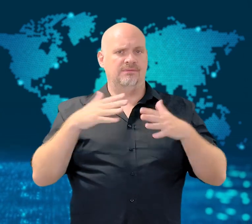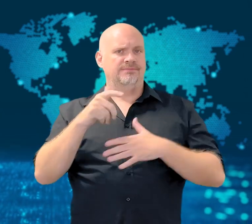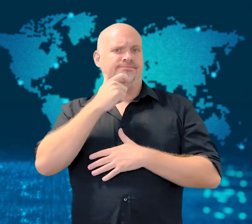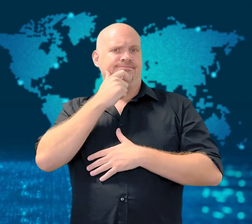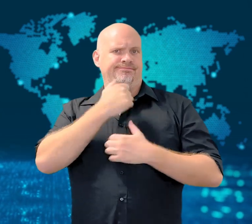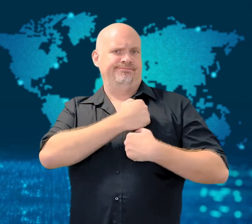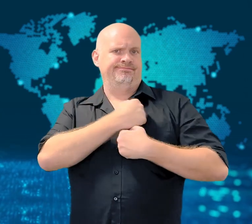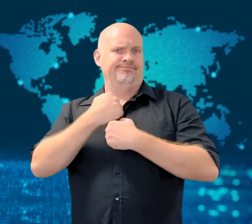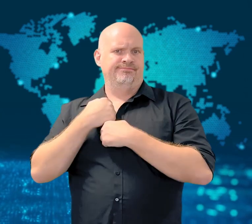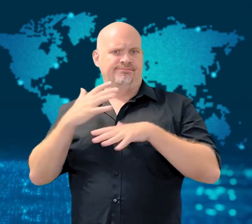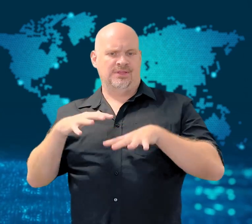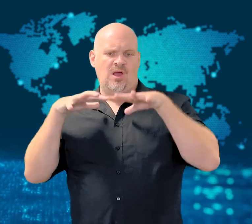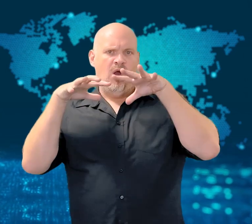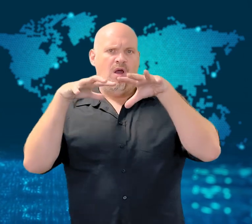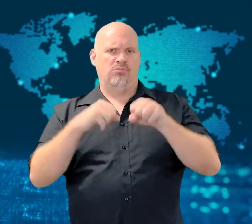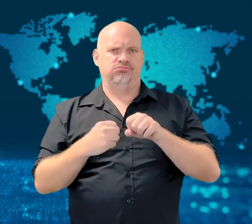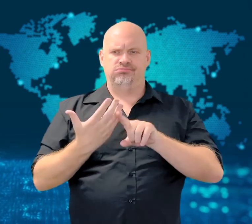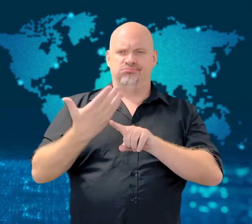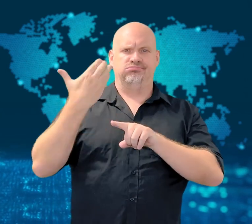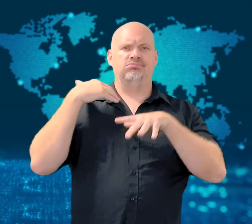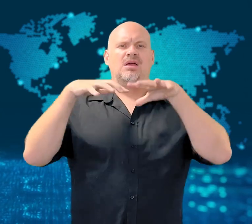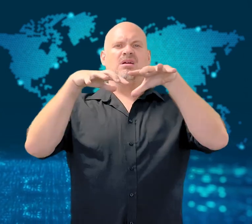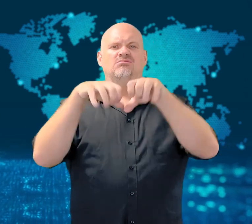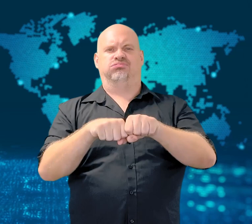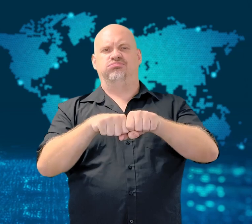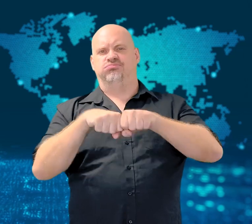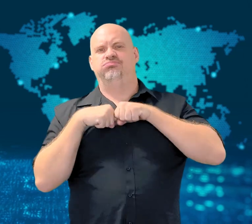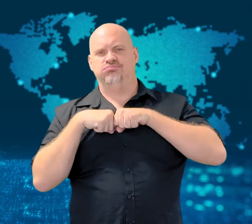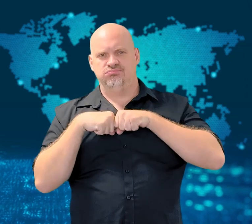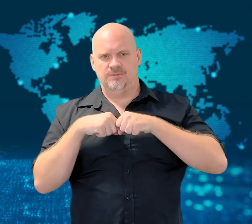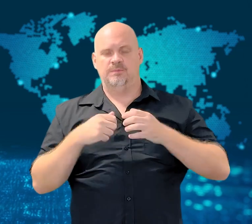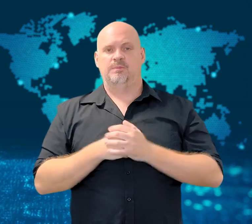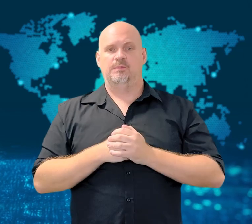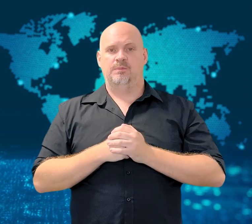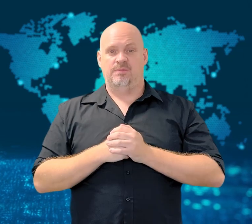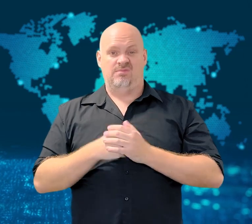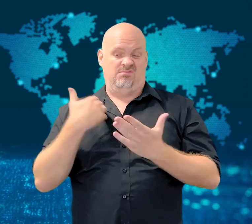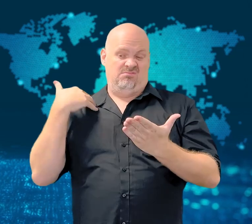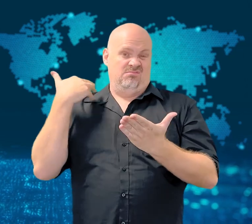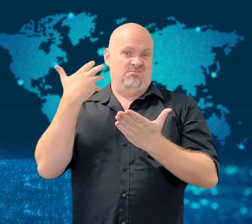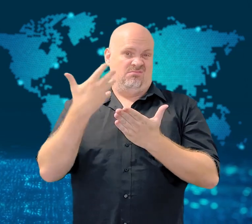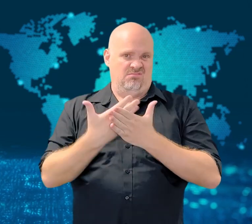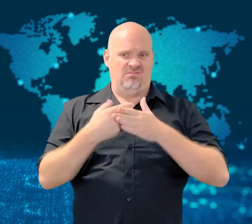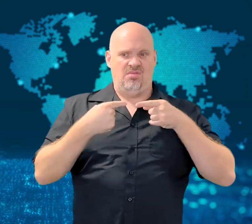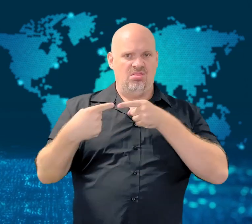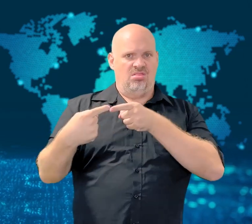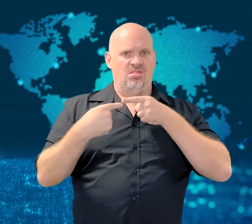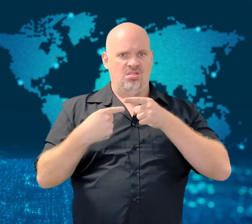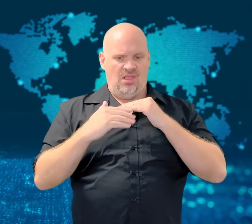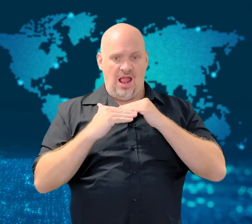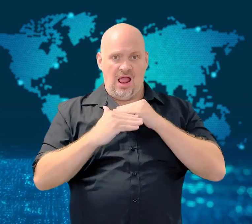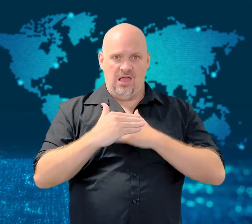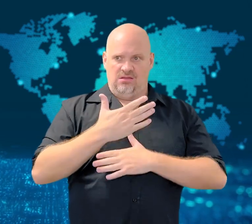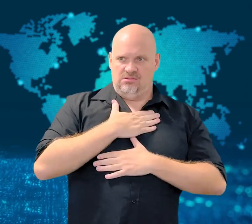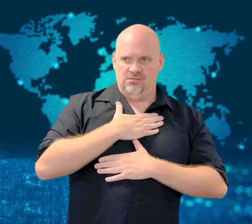The conservancy is part of hundreds of thousands of acres of land that was seized